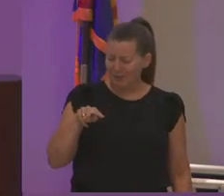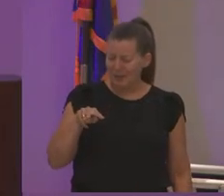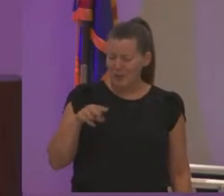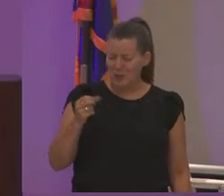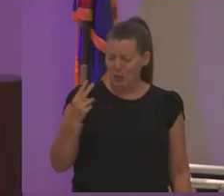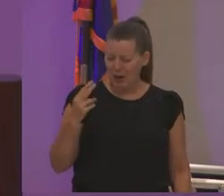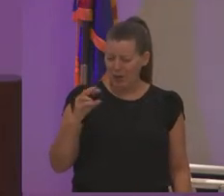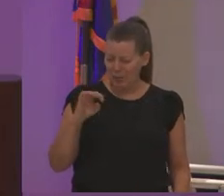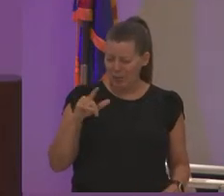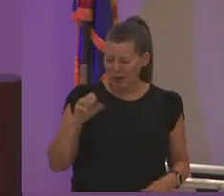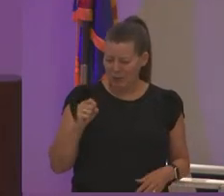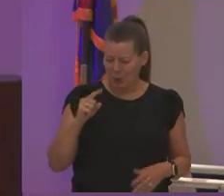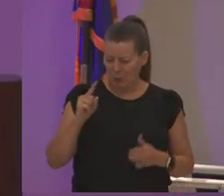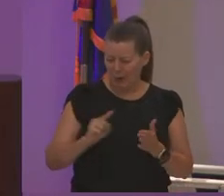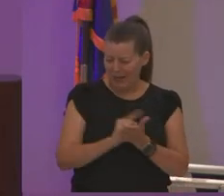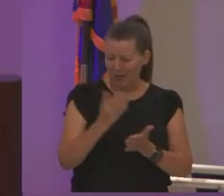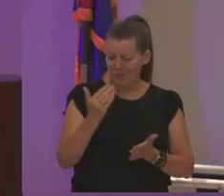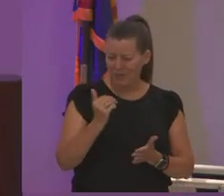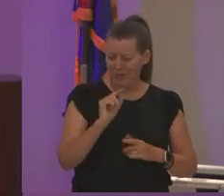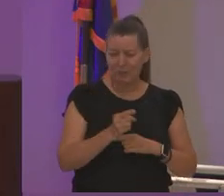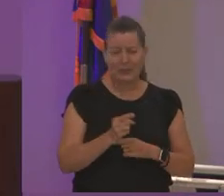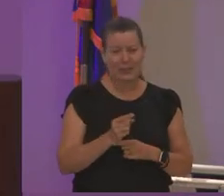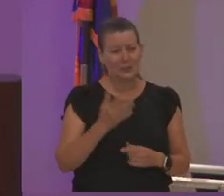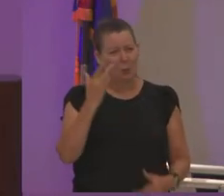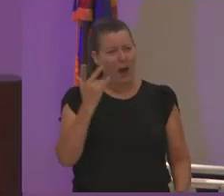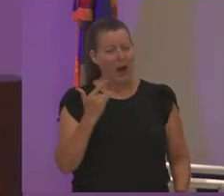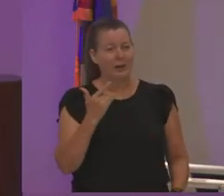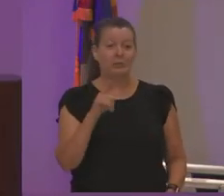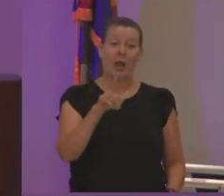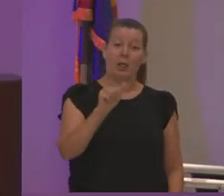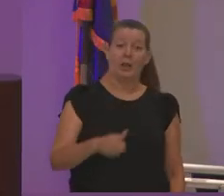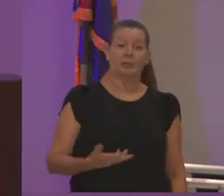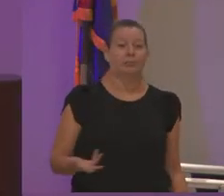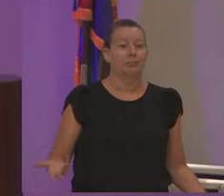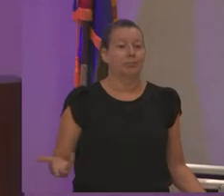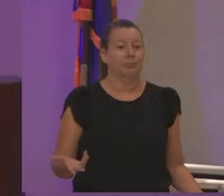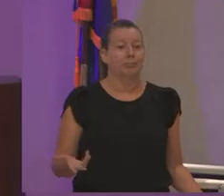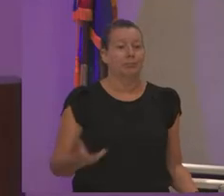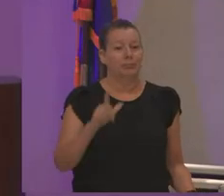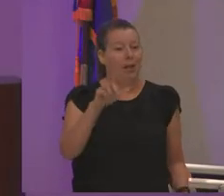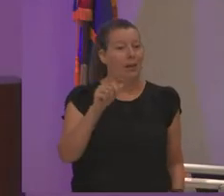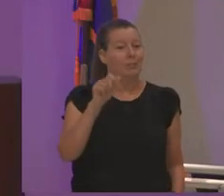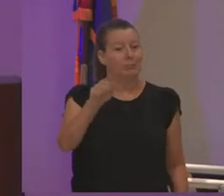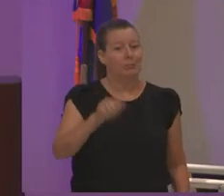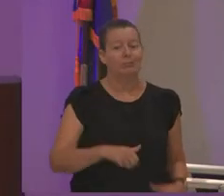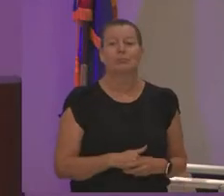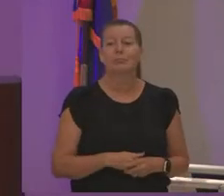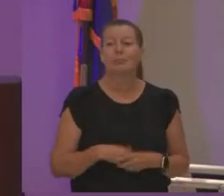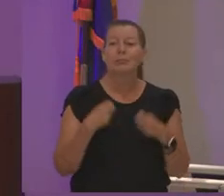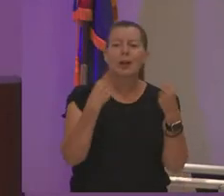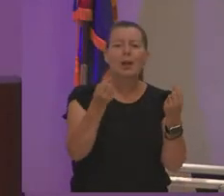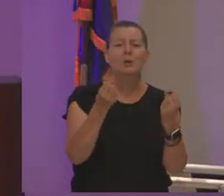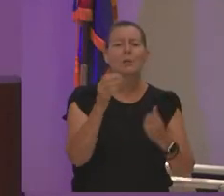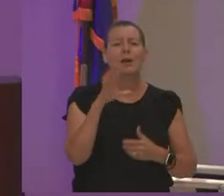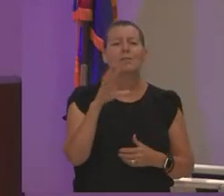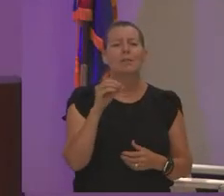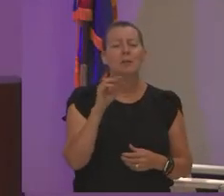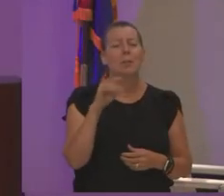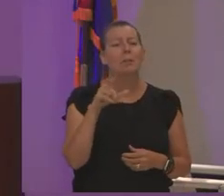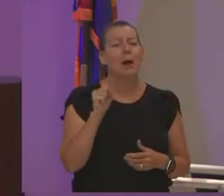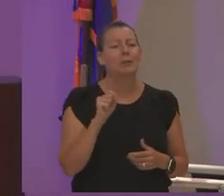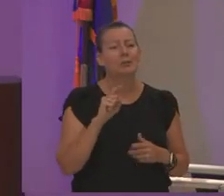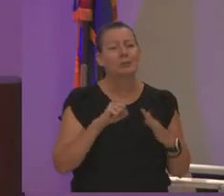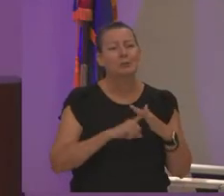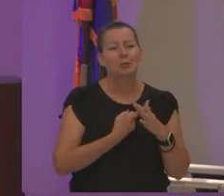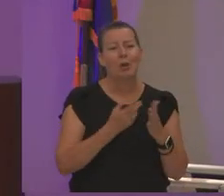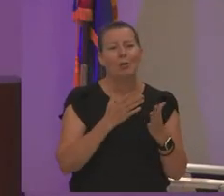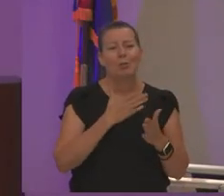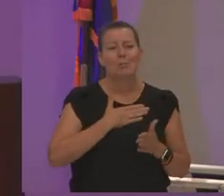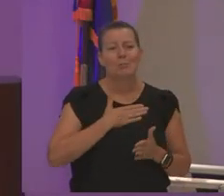minutes because you're in l.a you know so i drove 50 miles to when i started my doctoral program